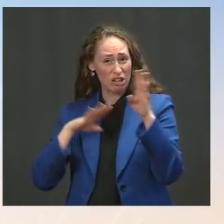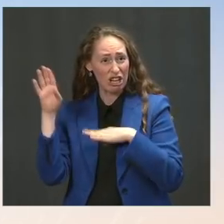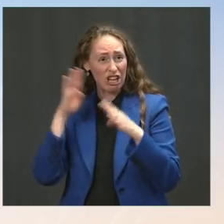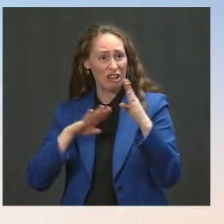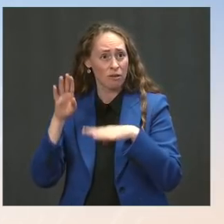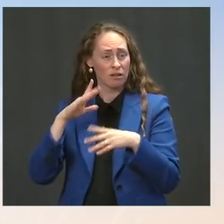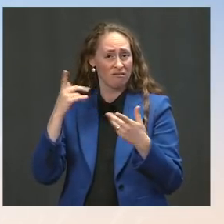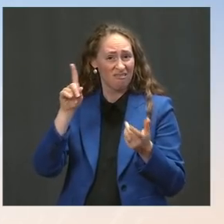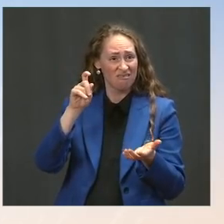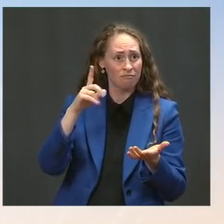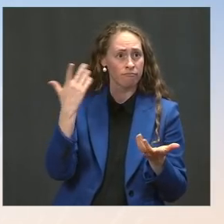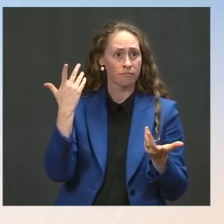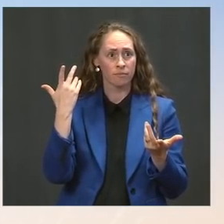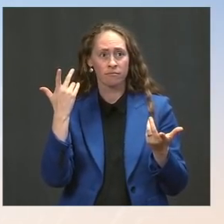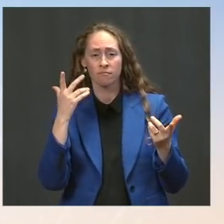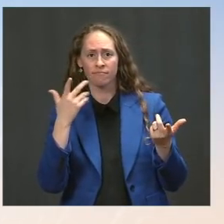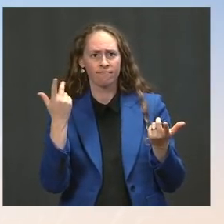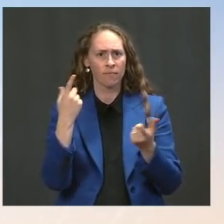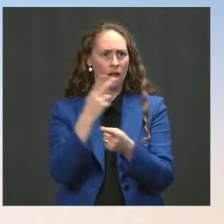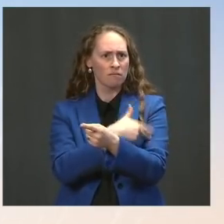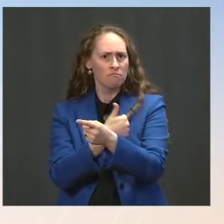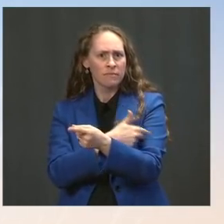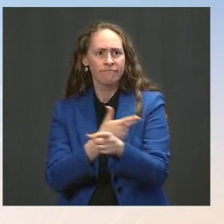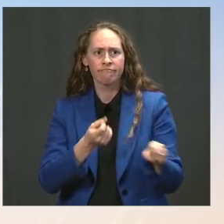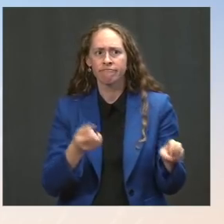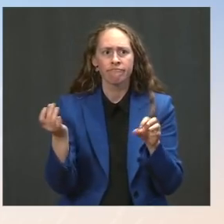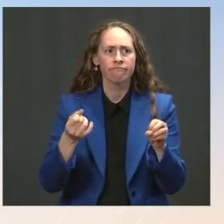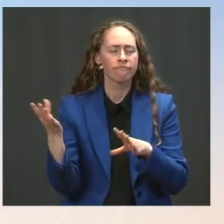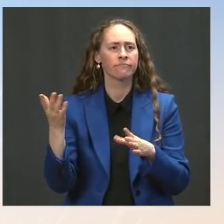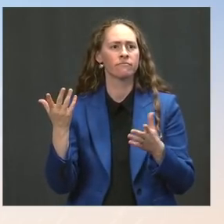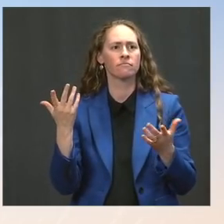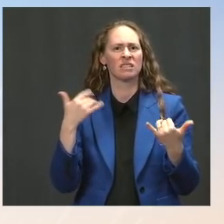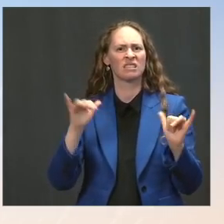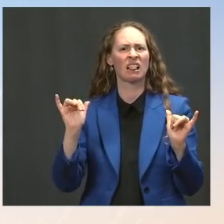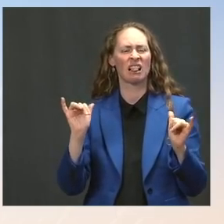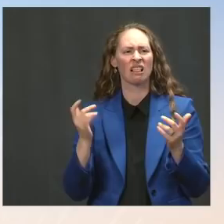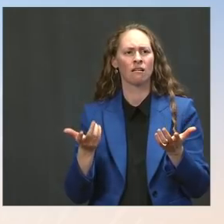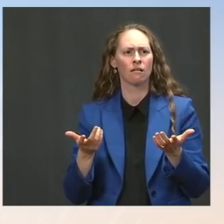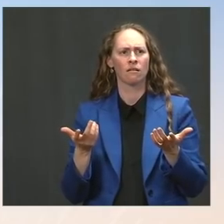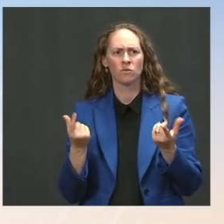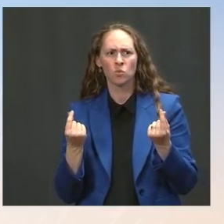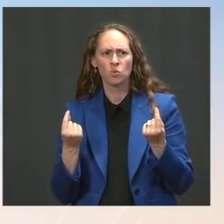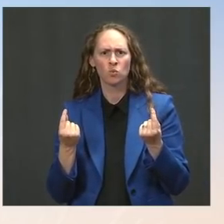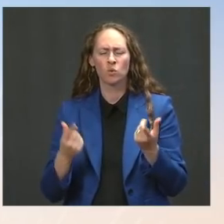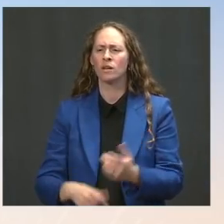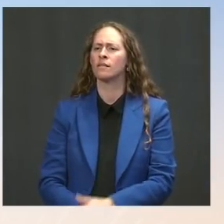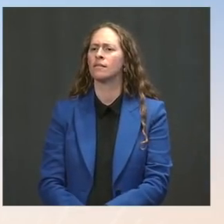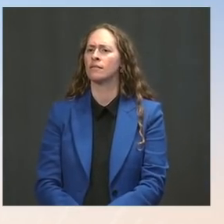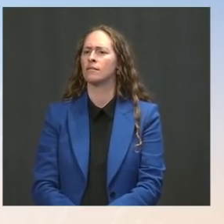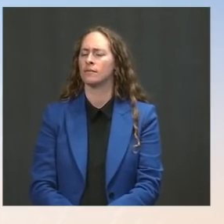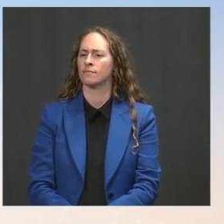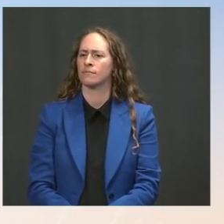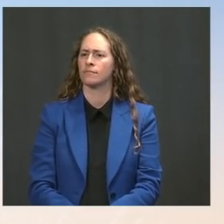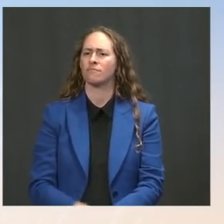What is the level of concern in the administration? Ms. Psaki: Well, again, I think we all have a responsibility to be very clear about the data